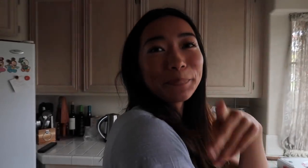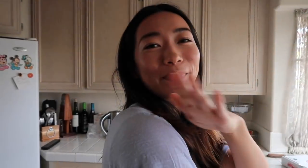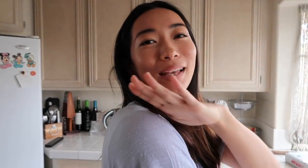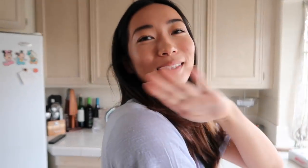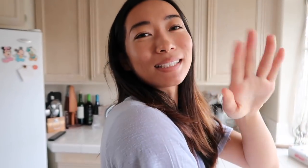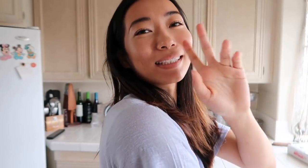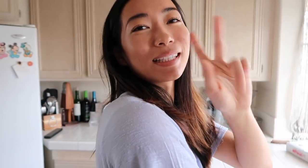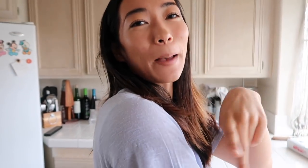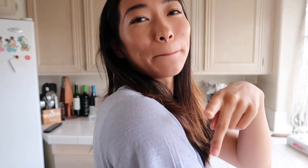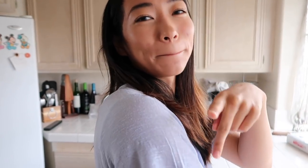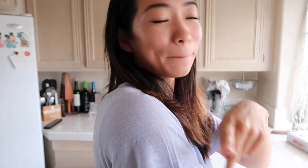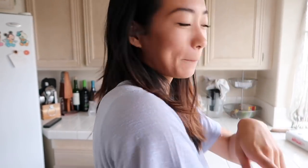I cleaned up